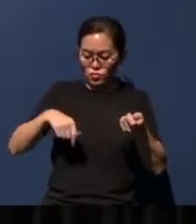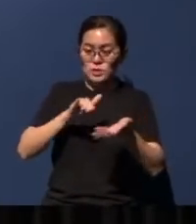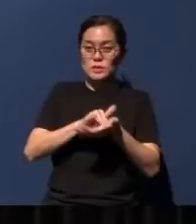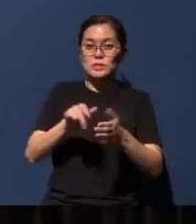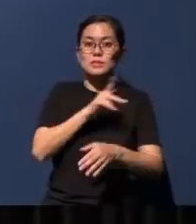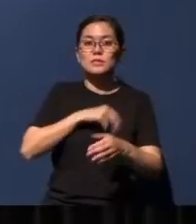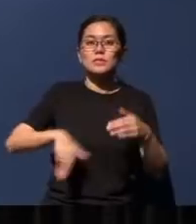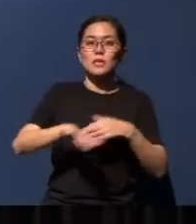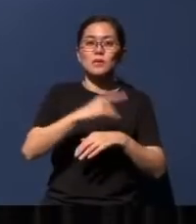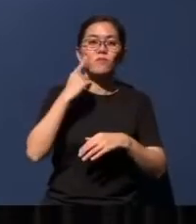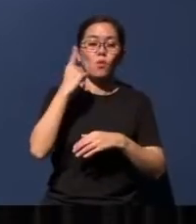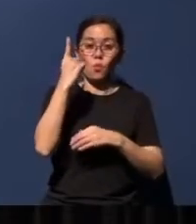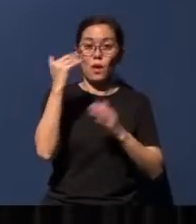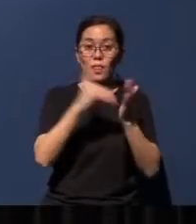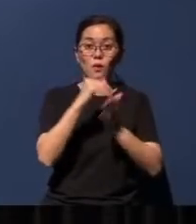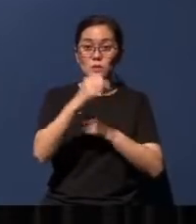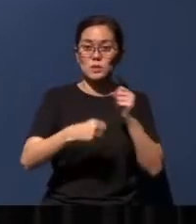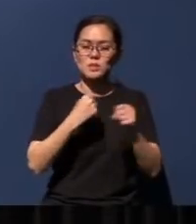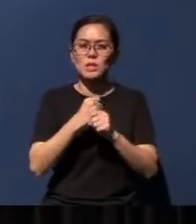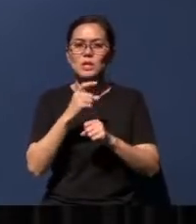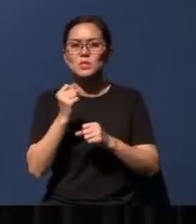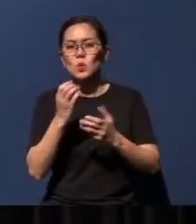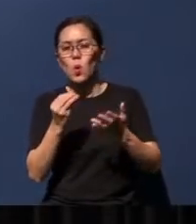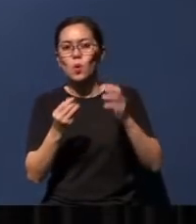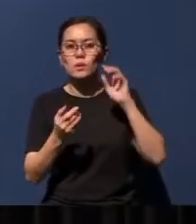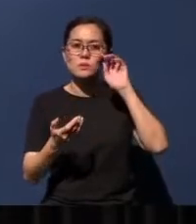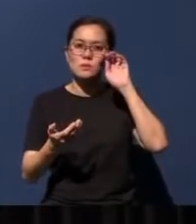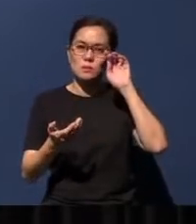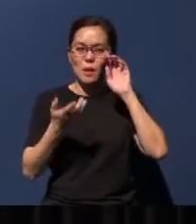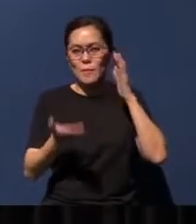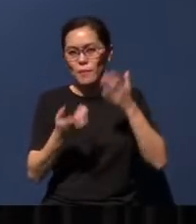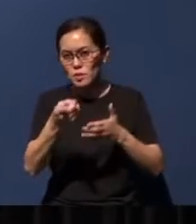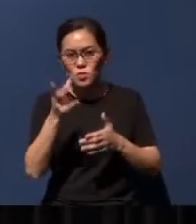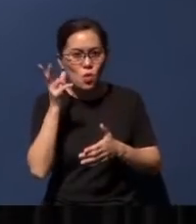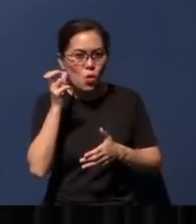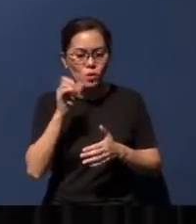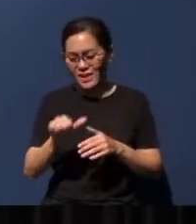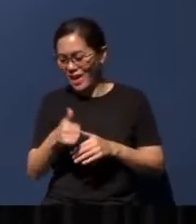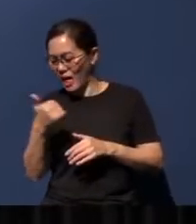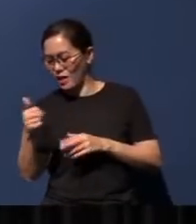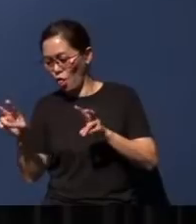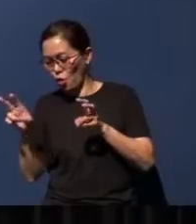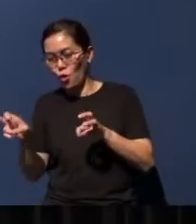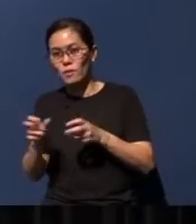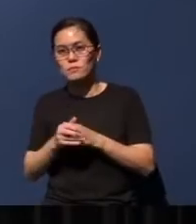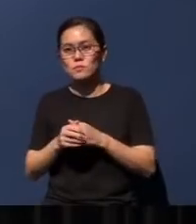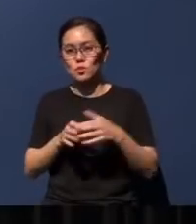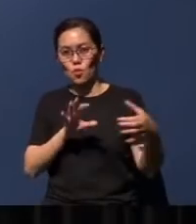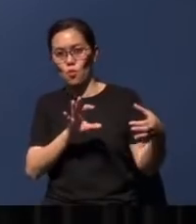for one thousand years. So, you may have heard of another term related to this kingdom